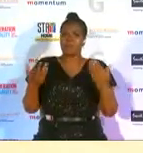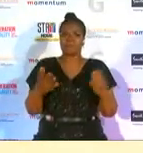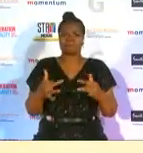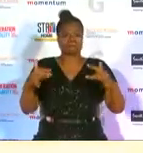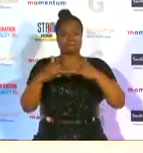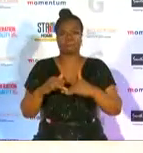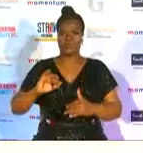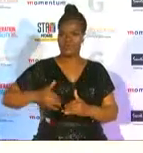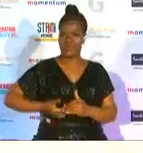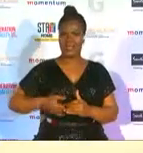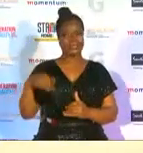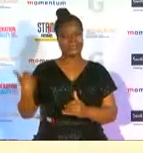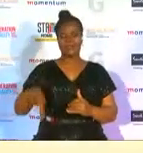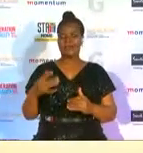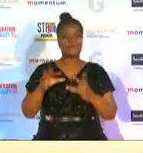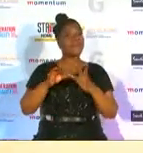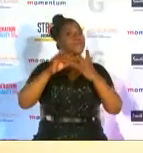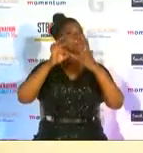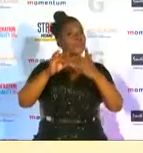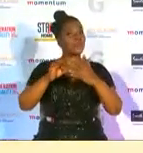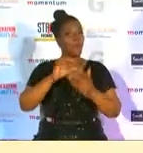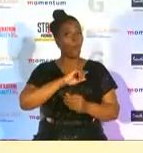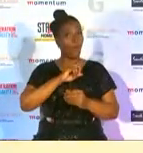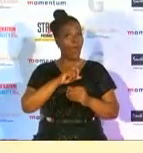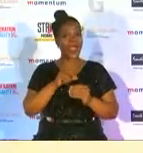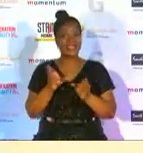critical because when you talk traditional equality you are saying